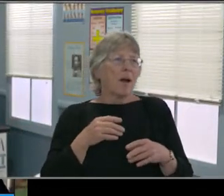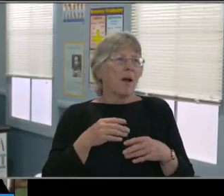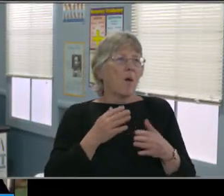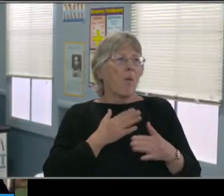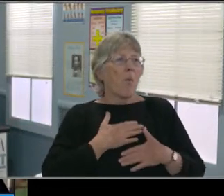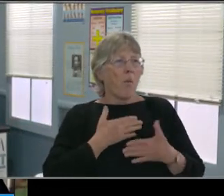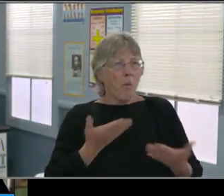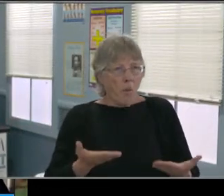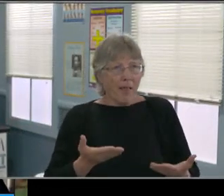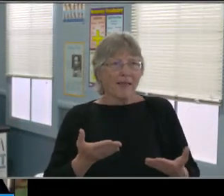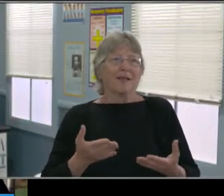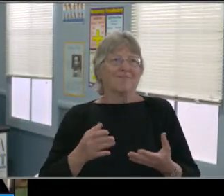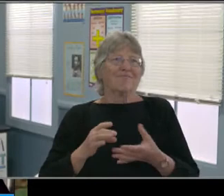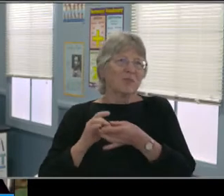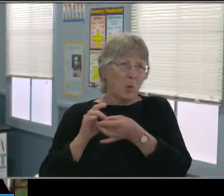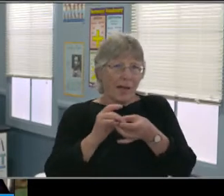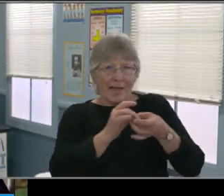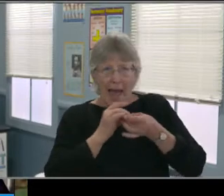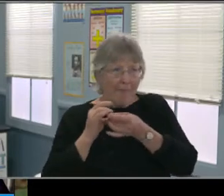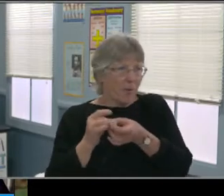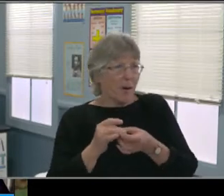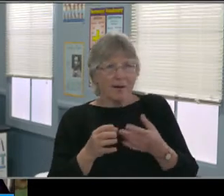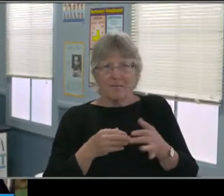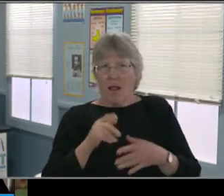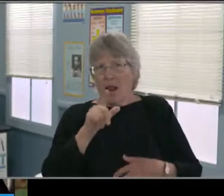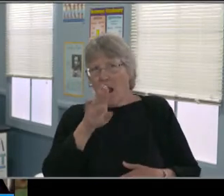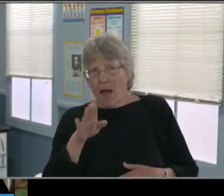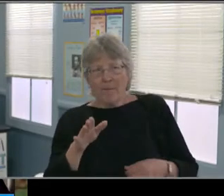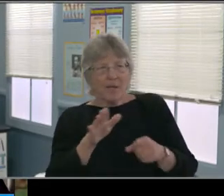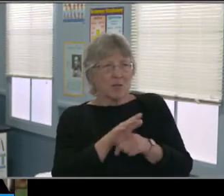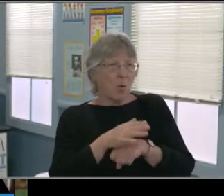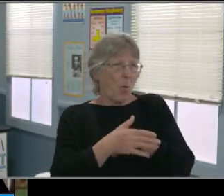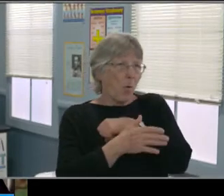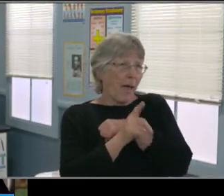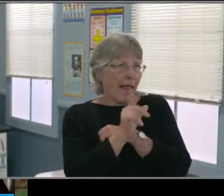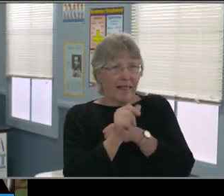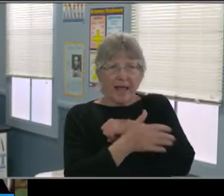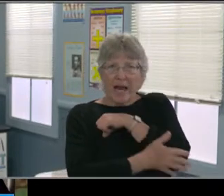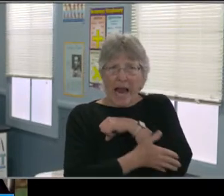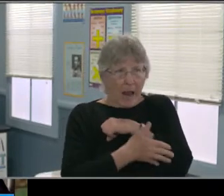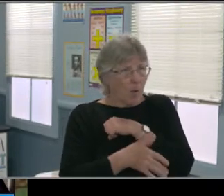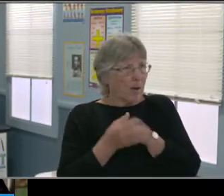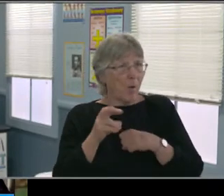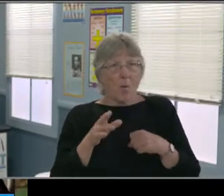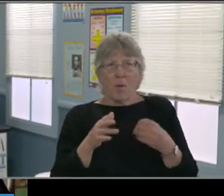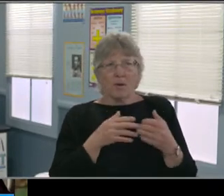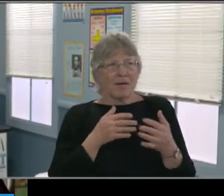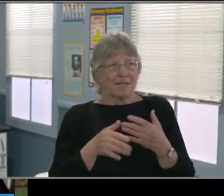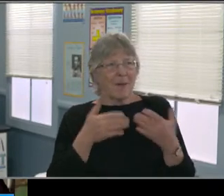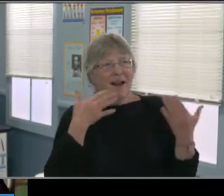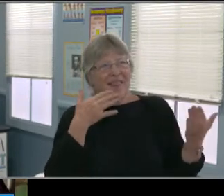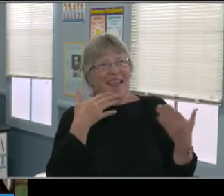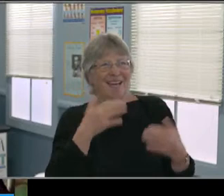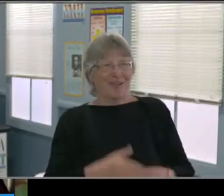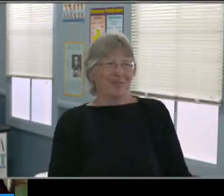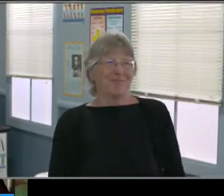And I believe you could go look on their page as well for more information. And we posted it on our Facebook page as well.